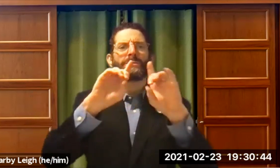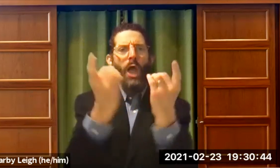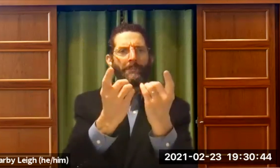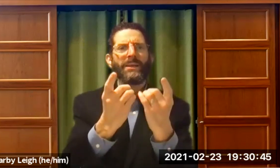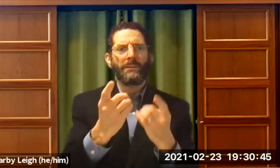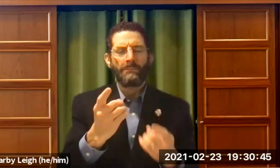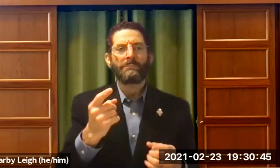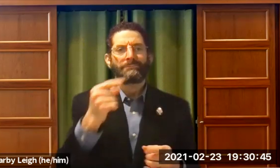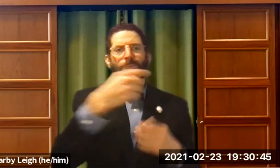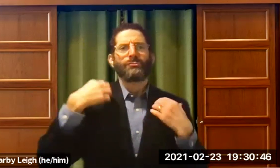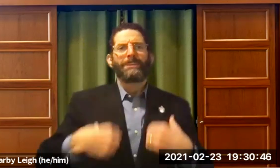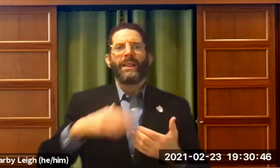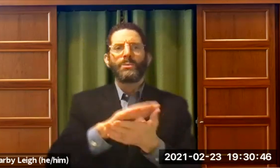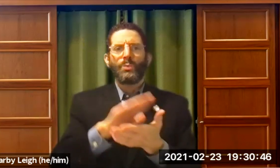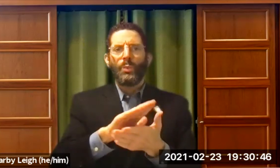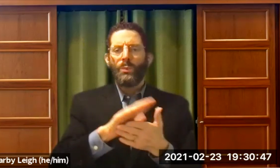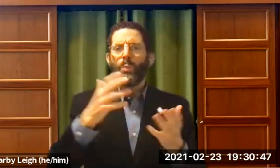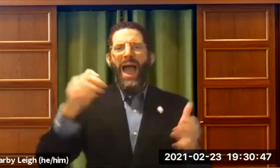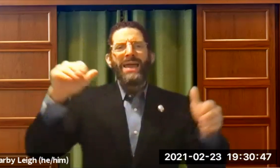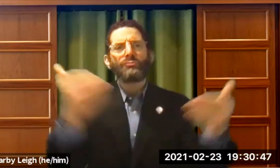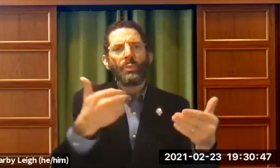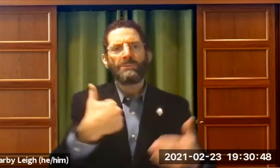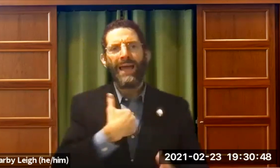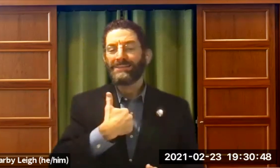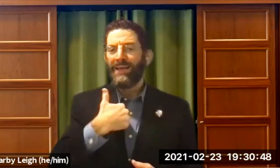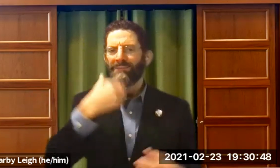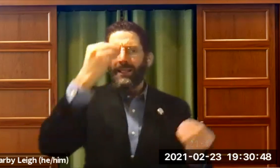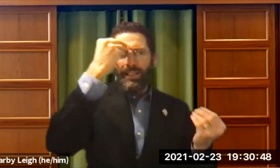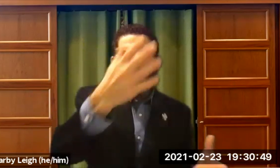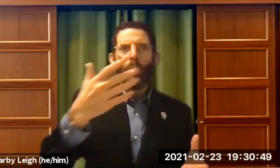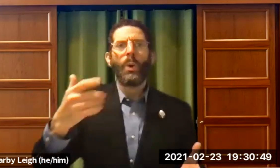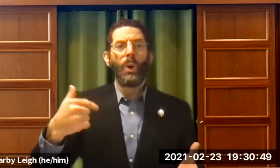up a meeting with the admissions department 69 Rabbinical school. I introduced